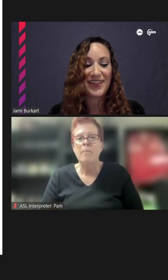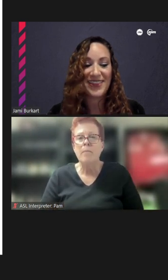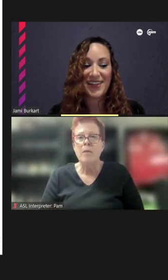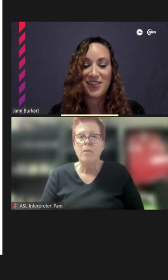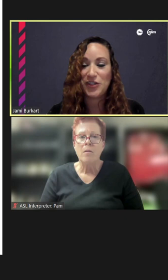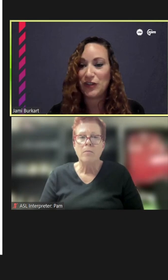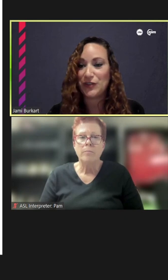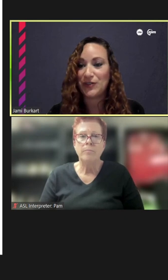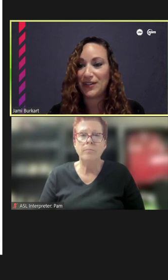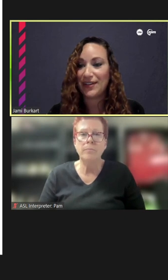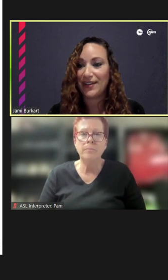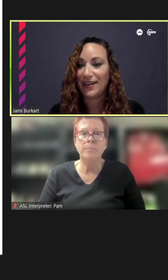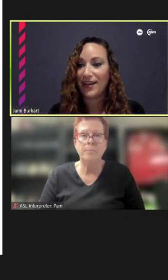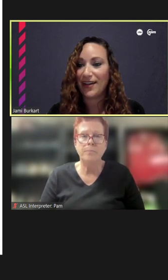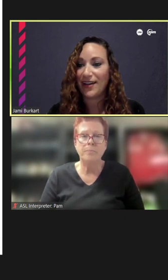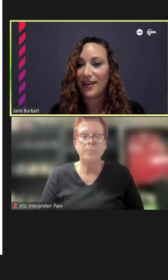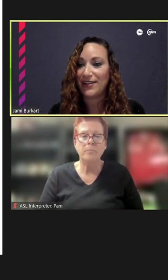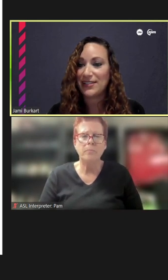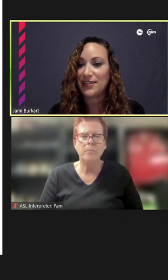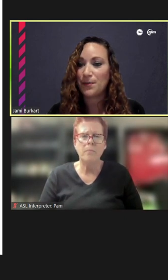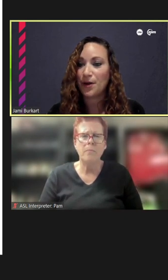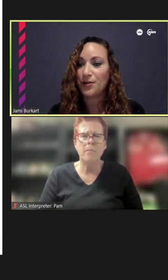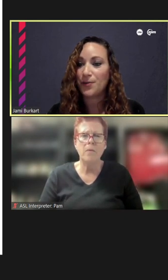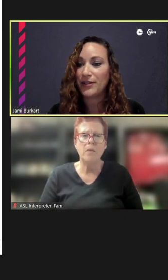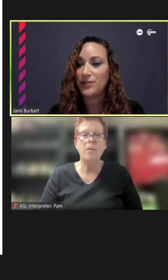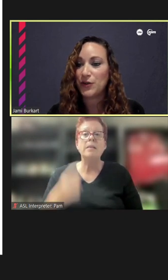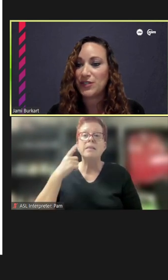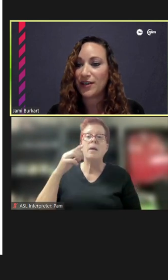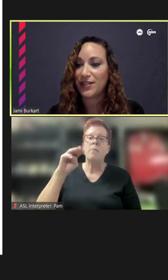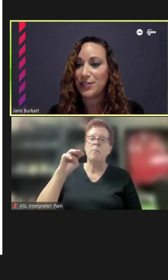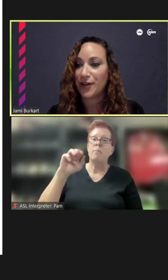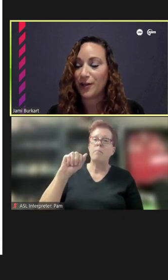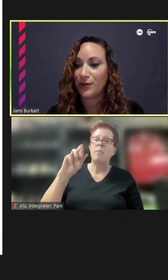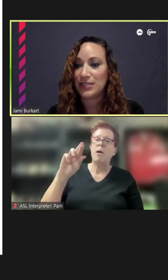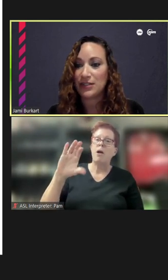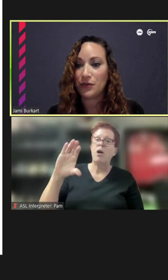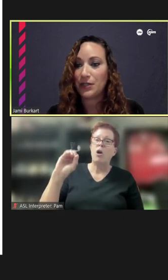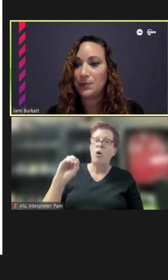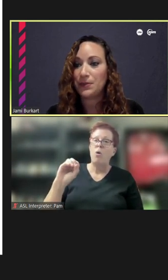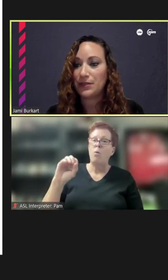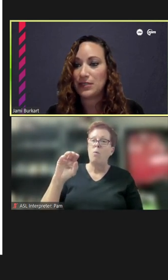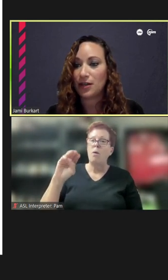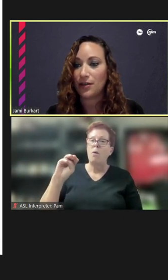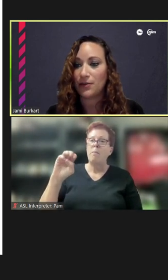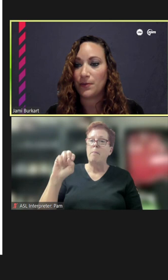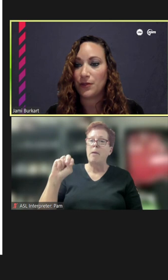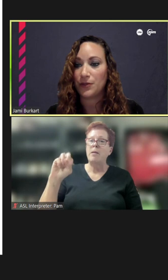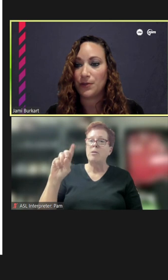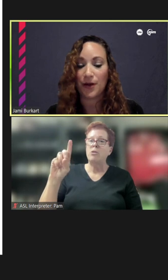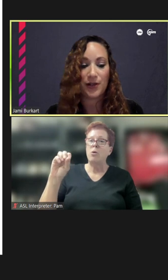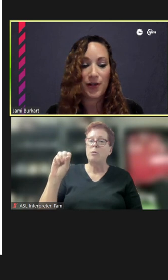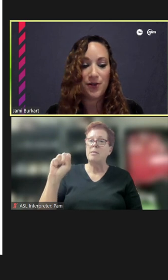Thank you. I see that Marco Mendoza has their hand raised. If we can please unmute Marco.